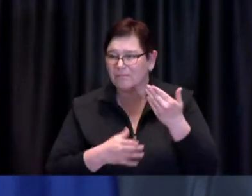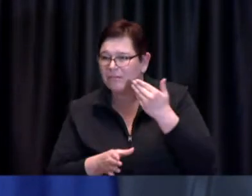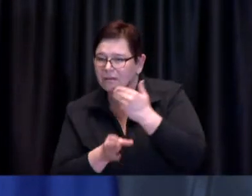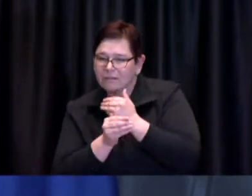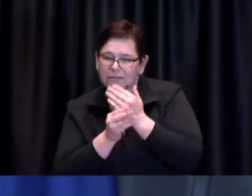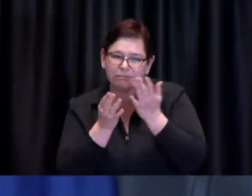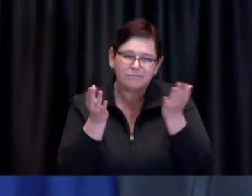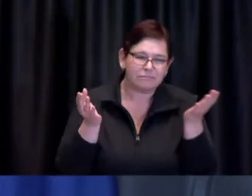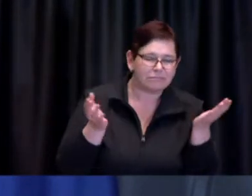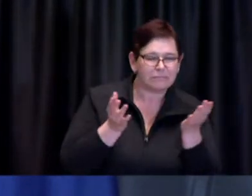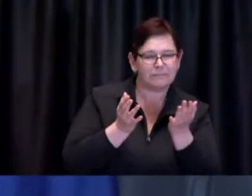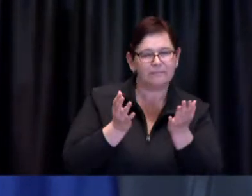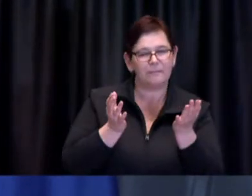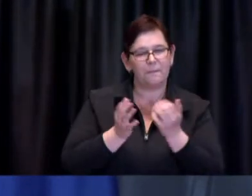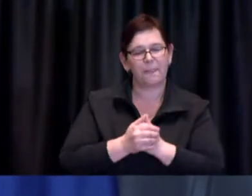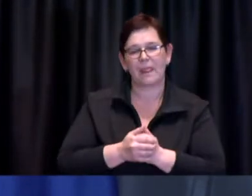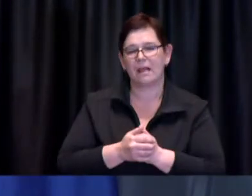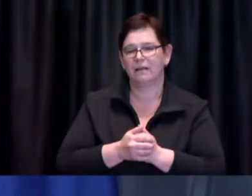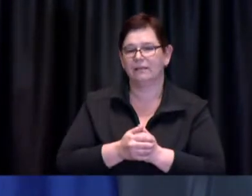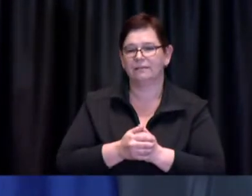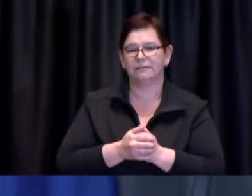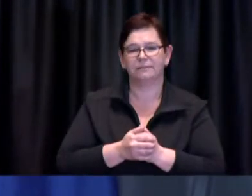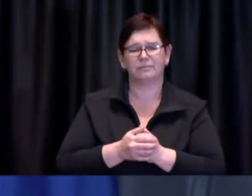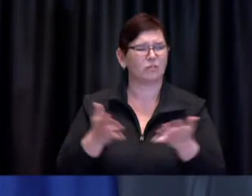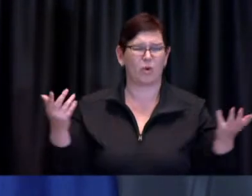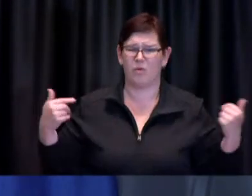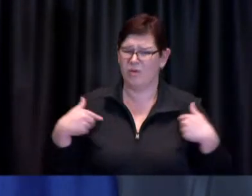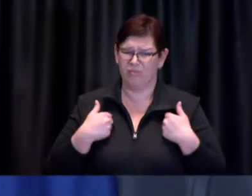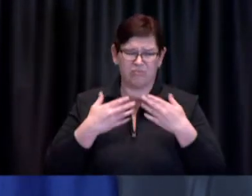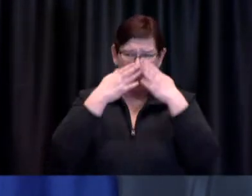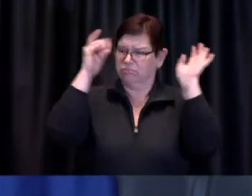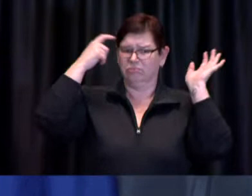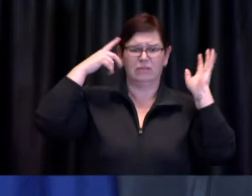have throughout the pandemic on the advice of the public health officials led by Dr. de Villa herself